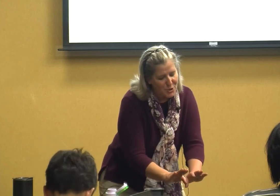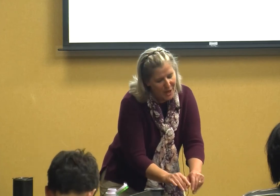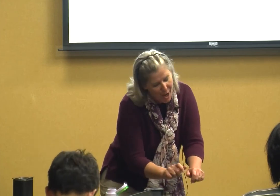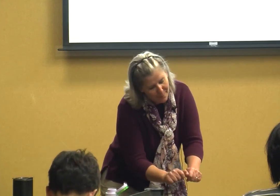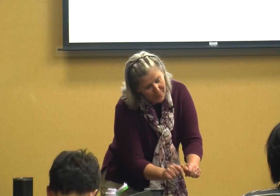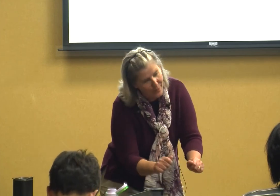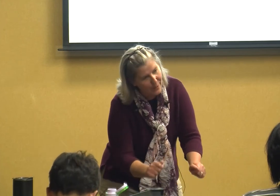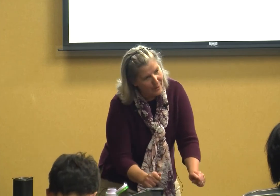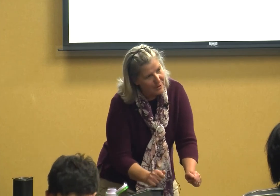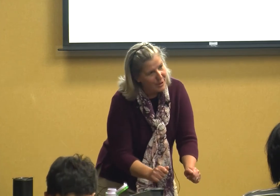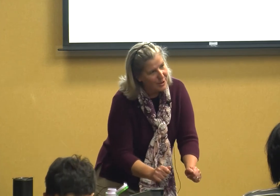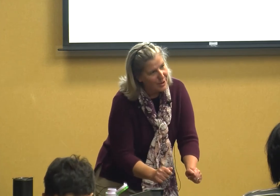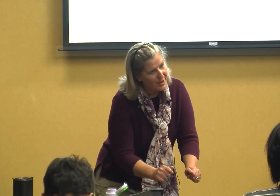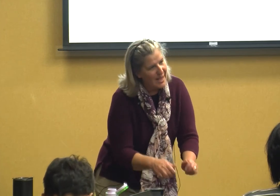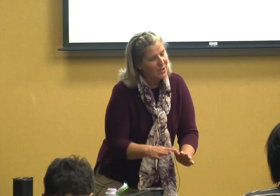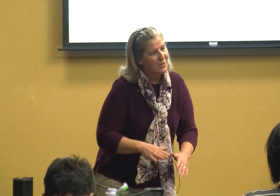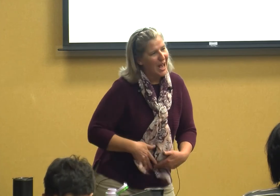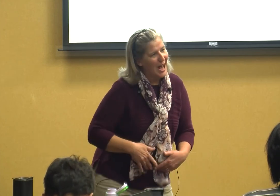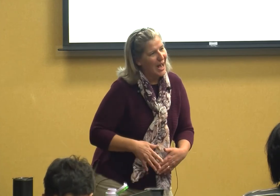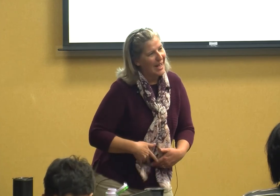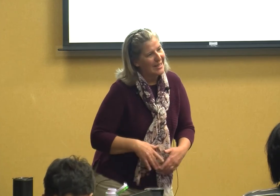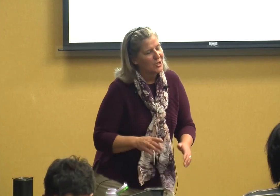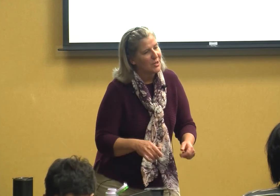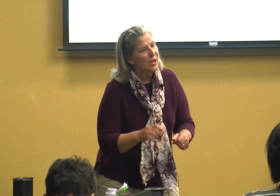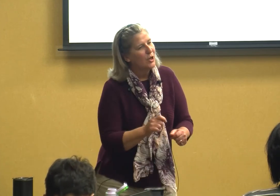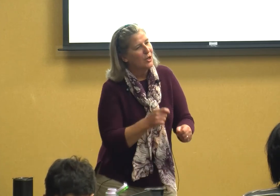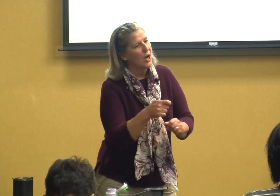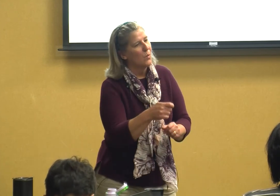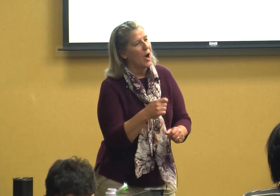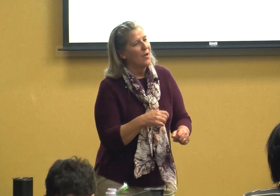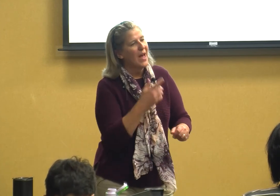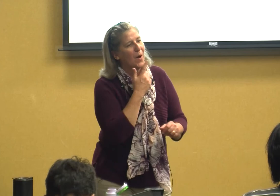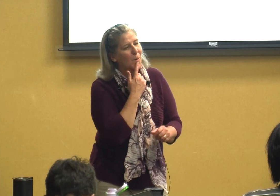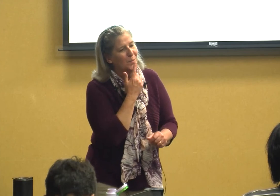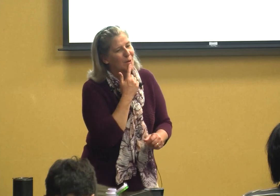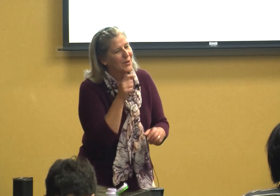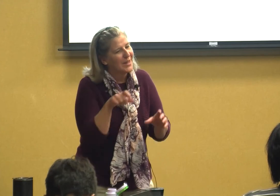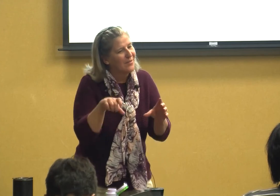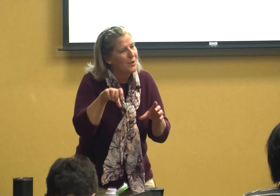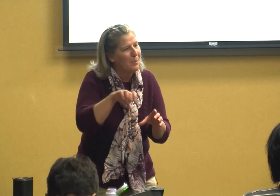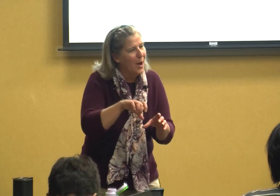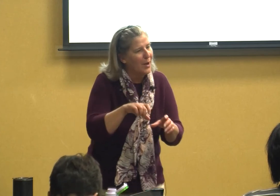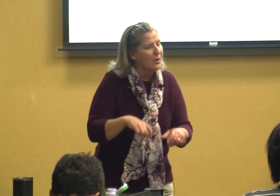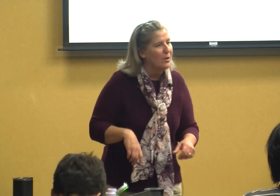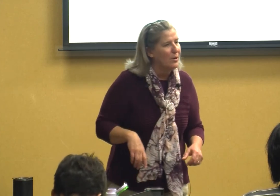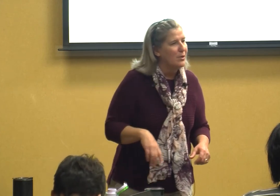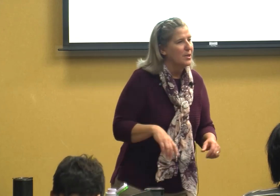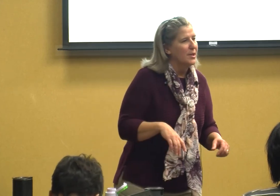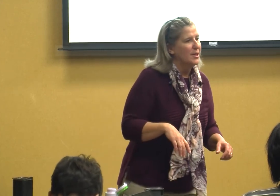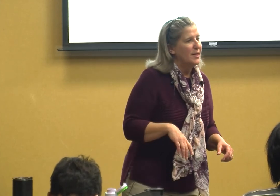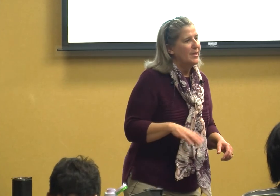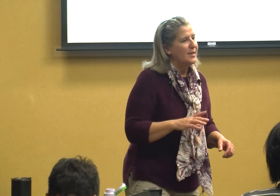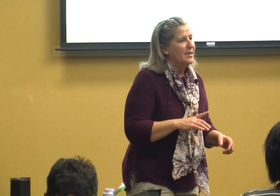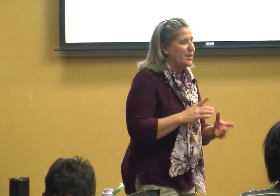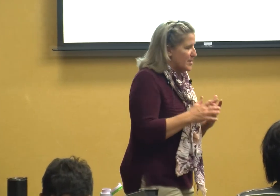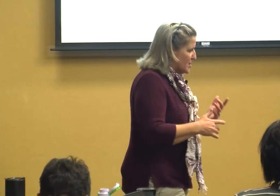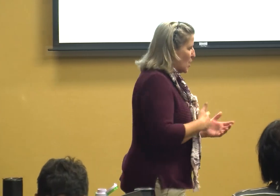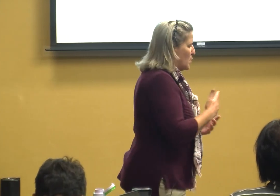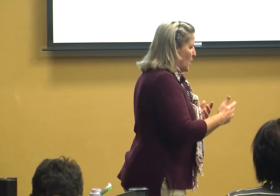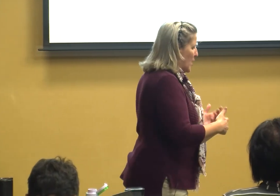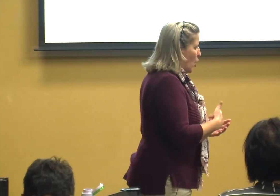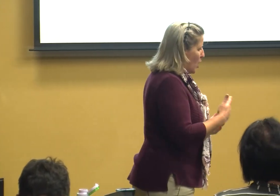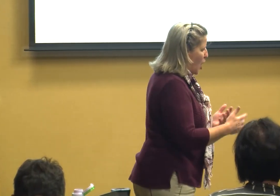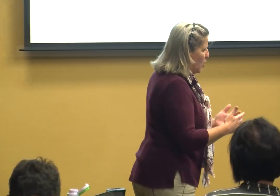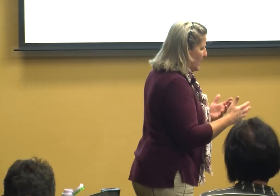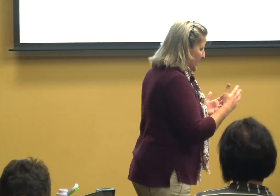your diaper and you touch and you know all that we're gonna give you battle so we are all and